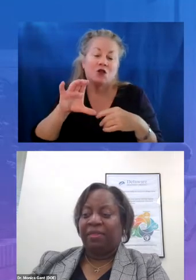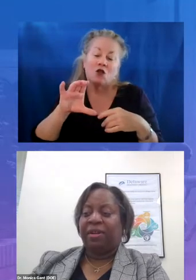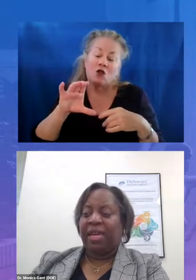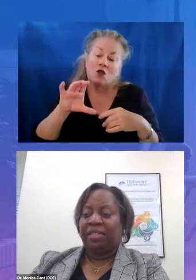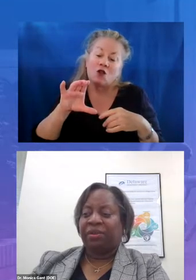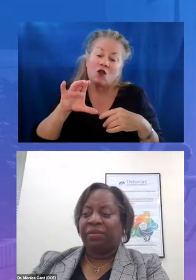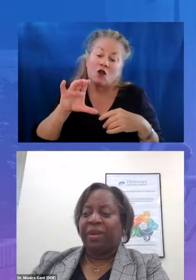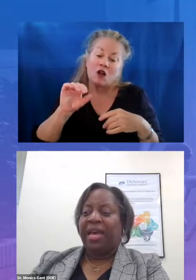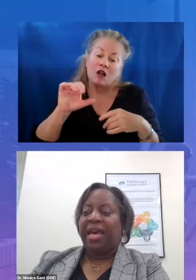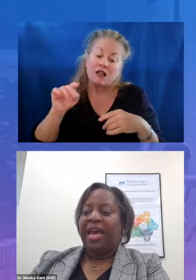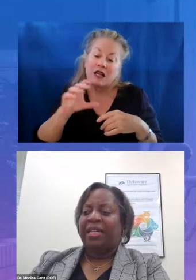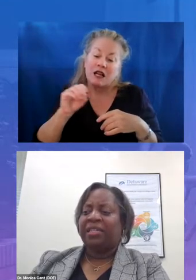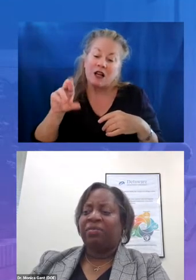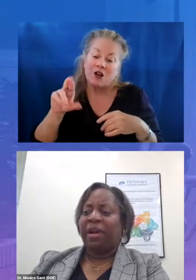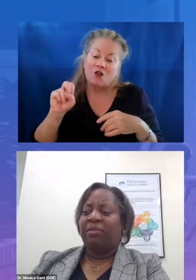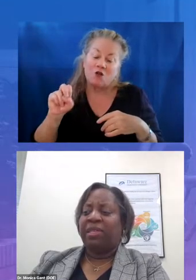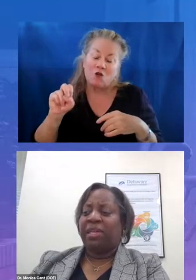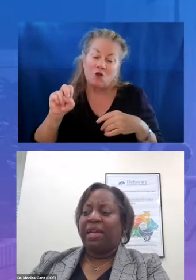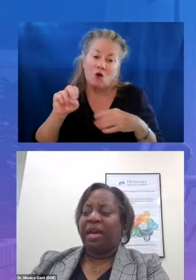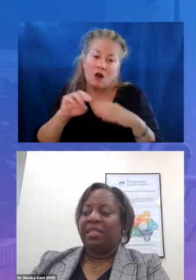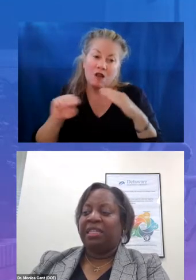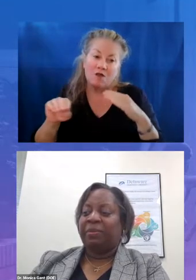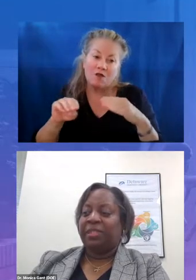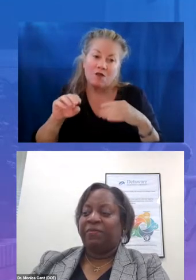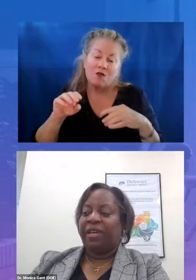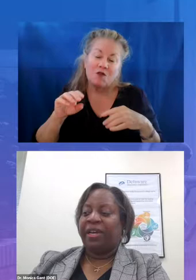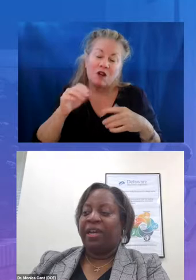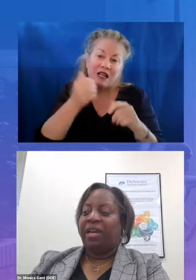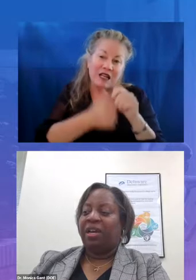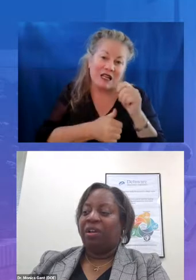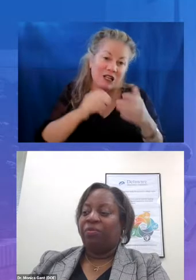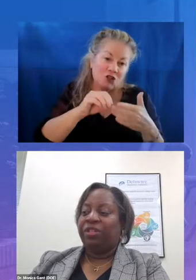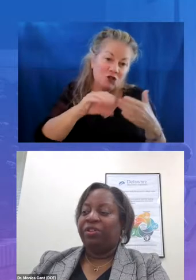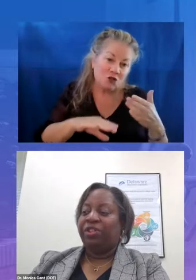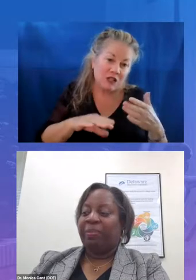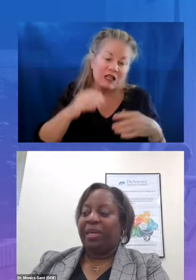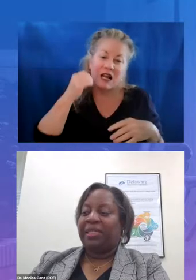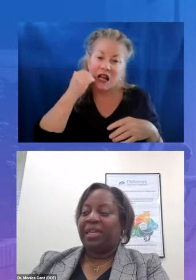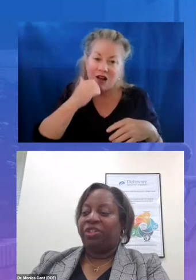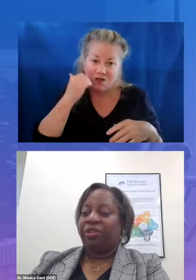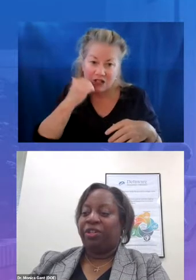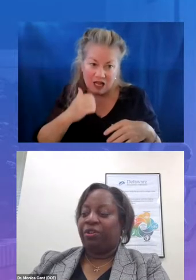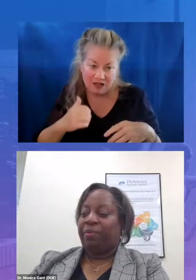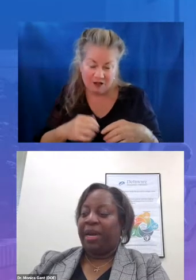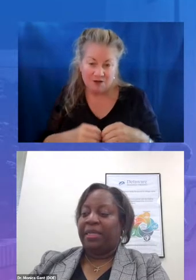classroom and it is grounded in content-specific research-based instructional practice